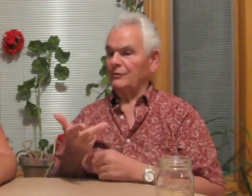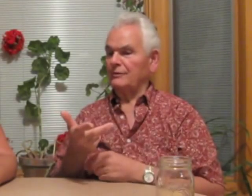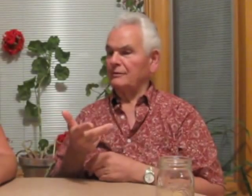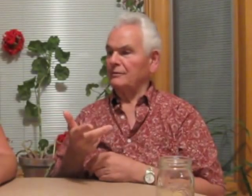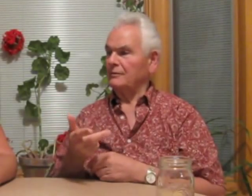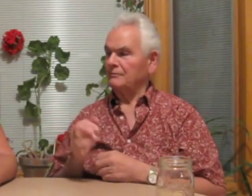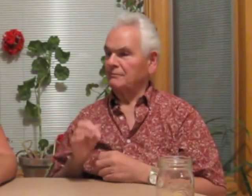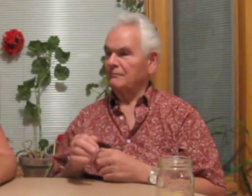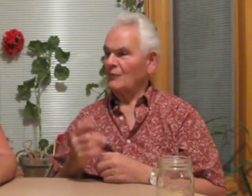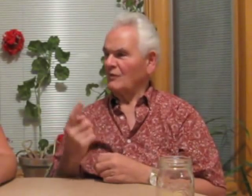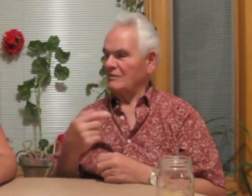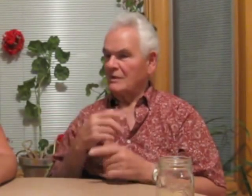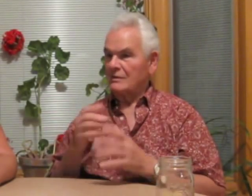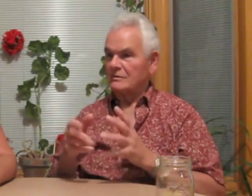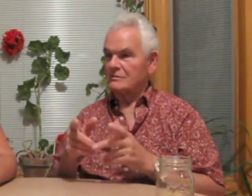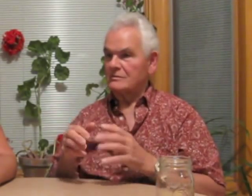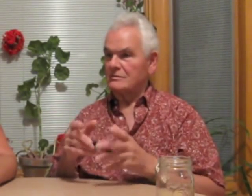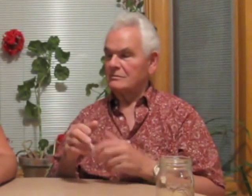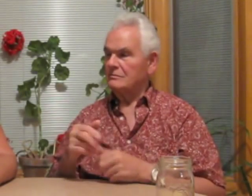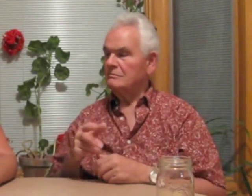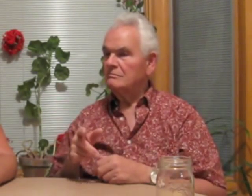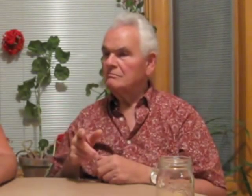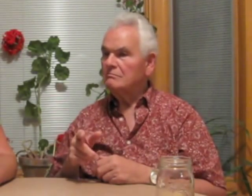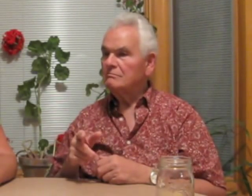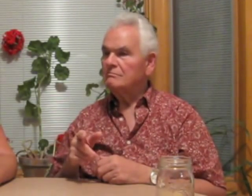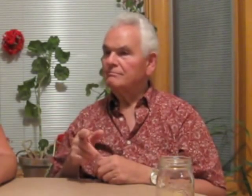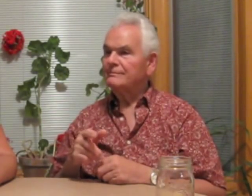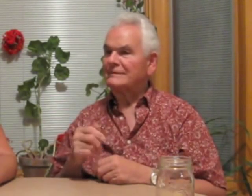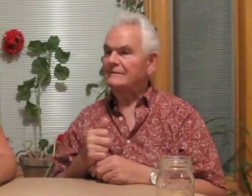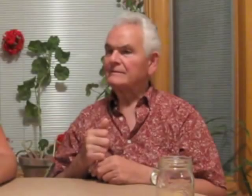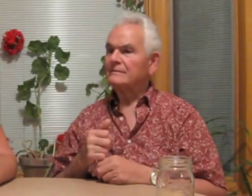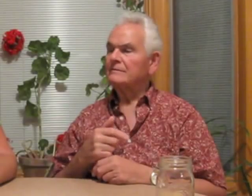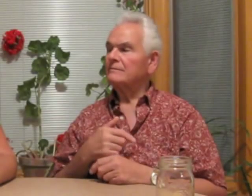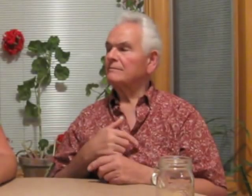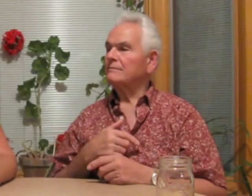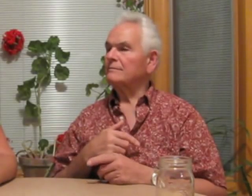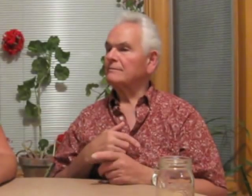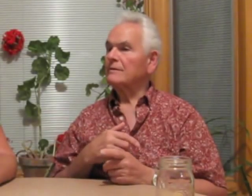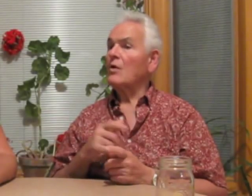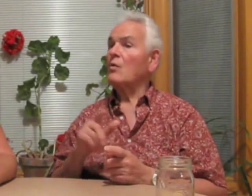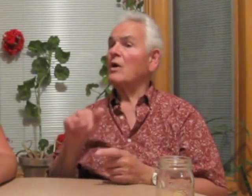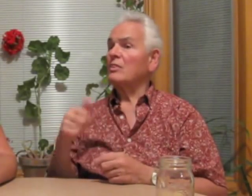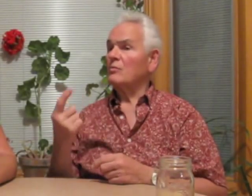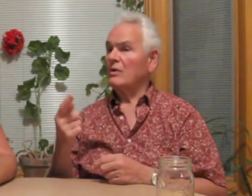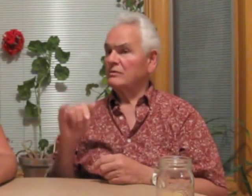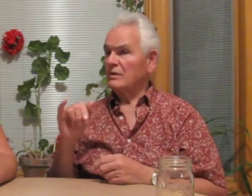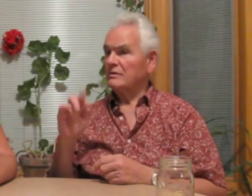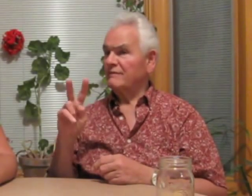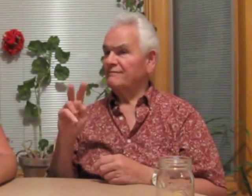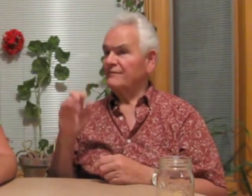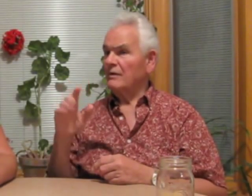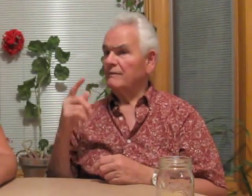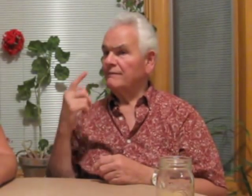He was the first one then two of them came in so it was three of them (who was Deaf). I remembered seeing him dealing with the issues…